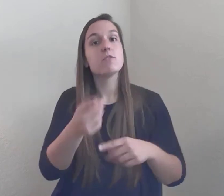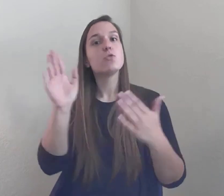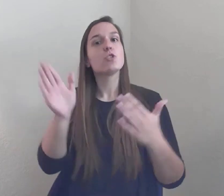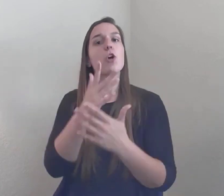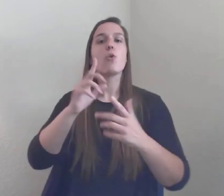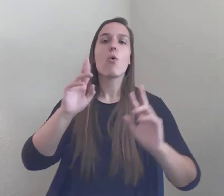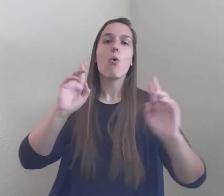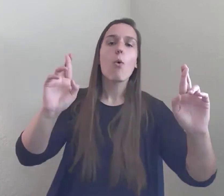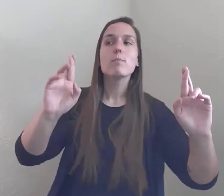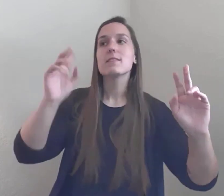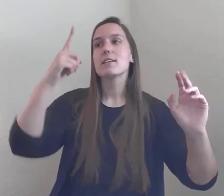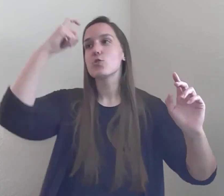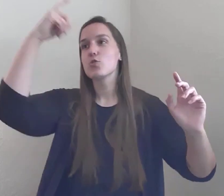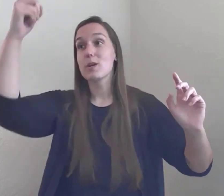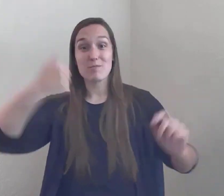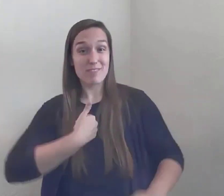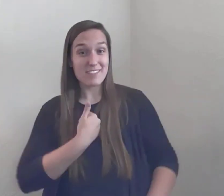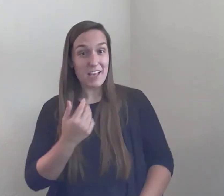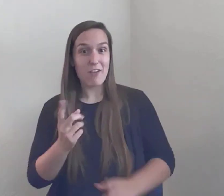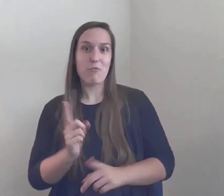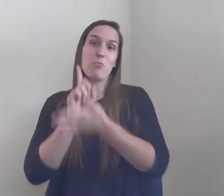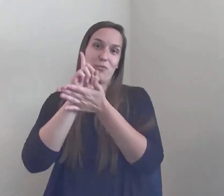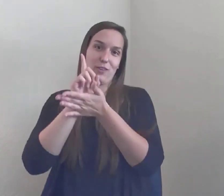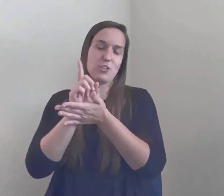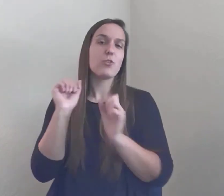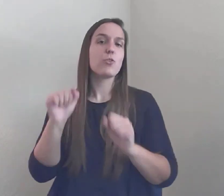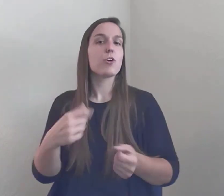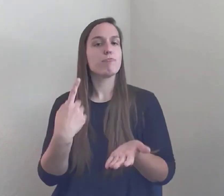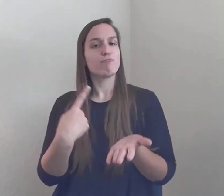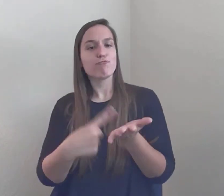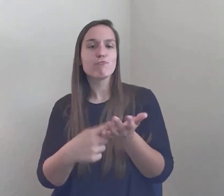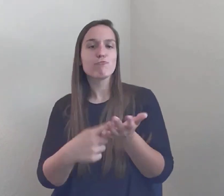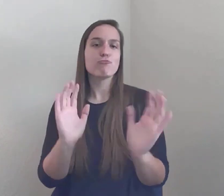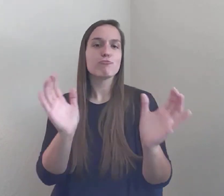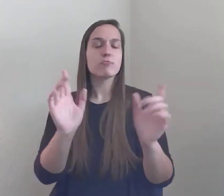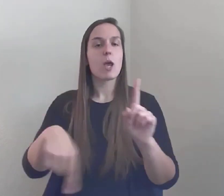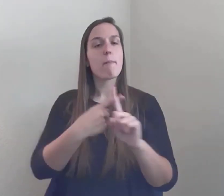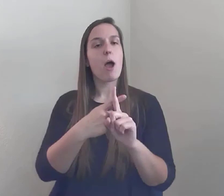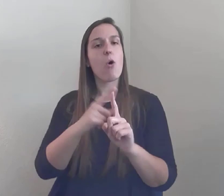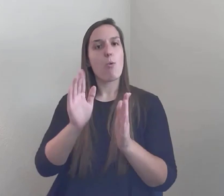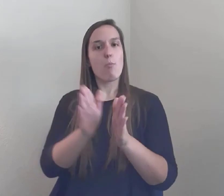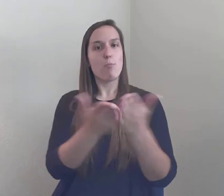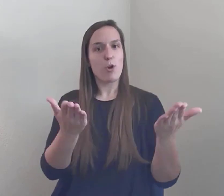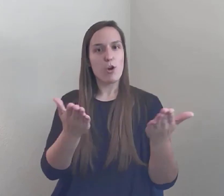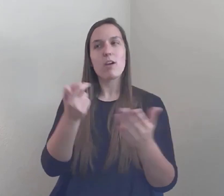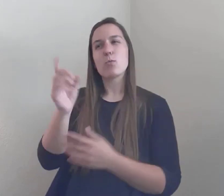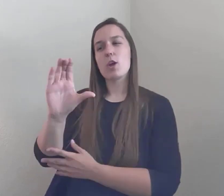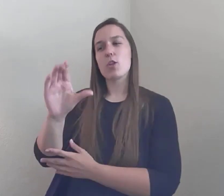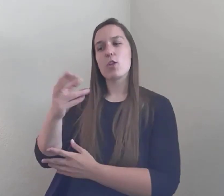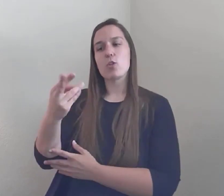I got to talk about the book to Kevin and to... No, not Kevin... To Christopher and Rosemary a couple of nights ago